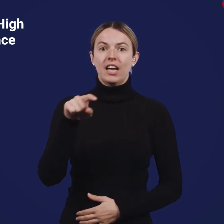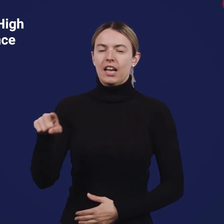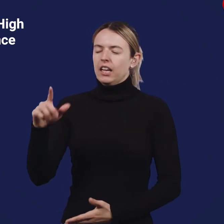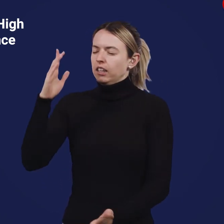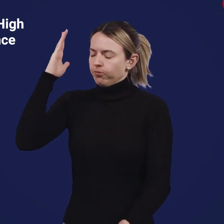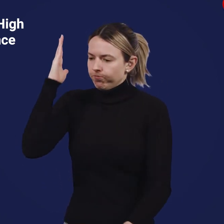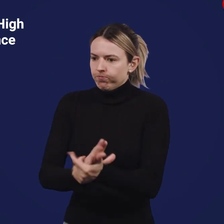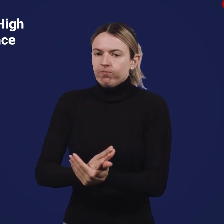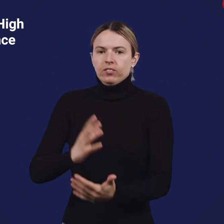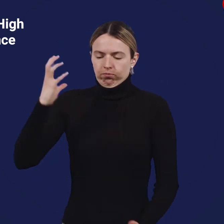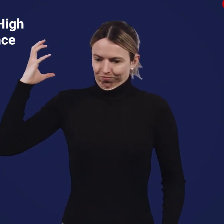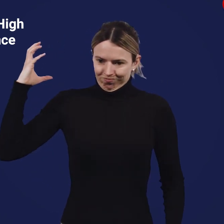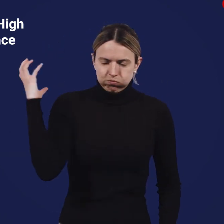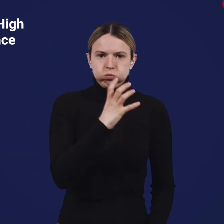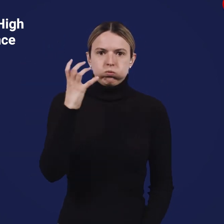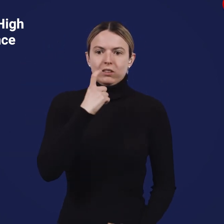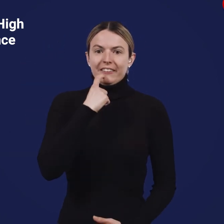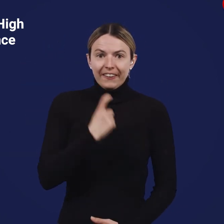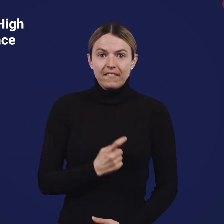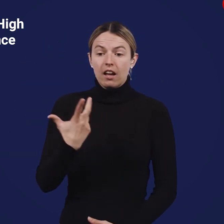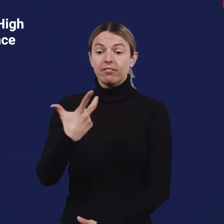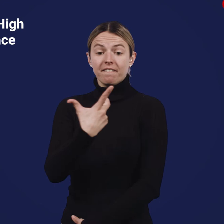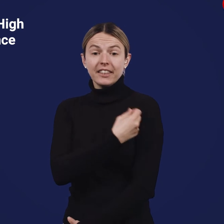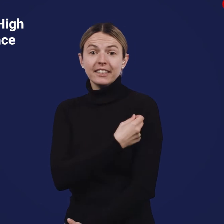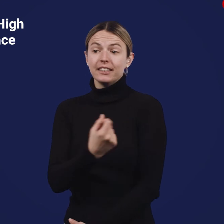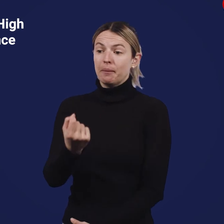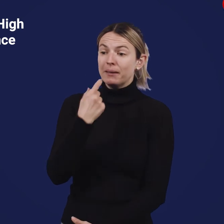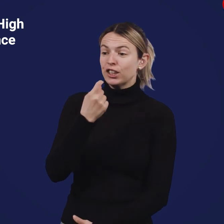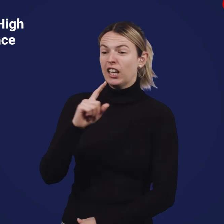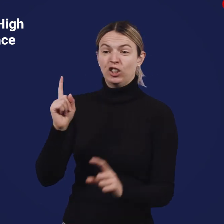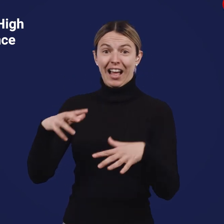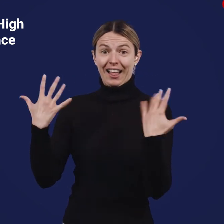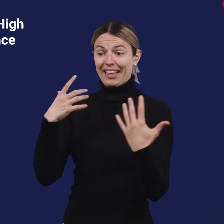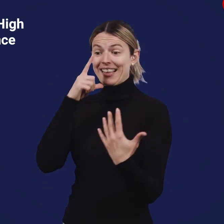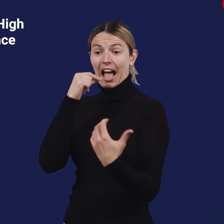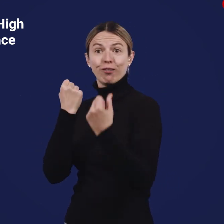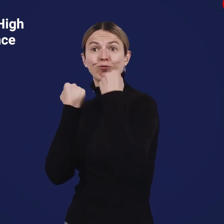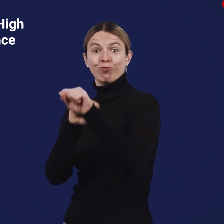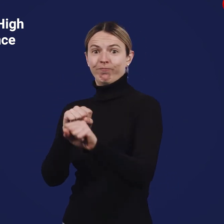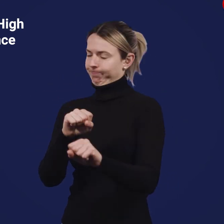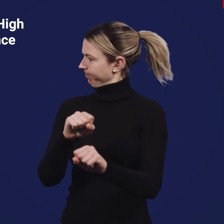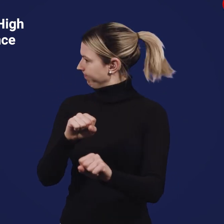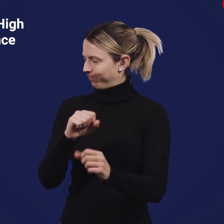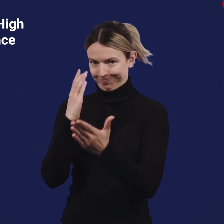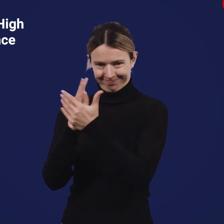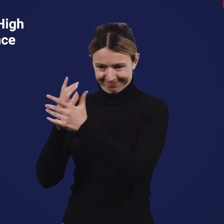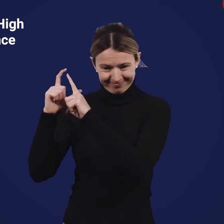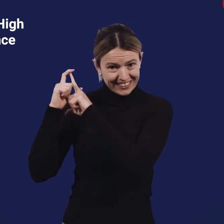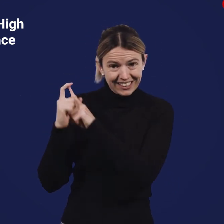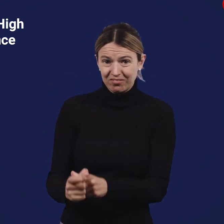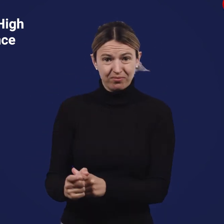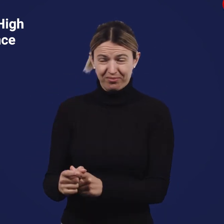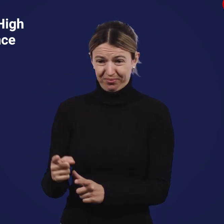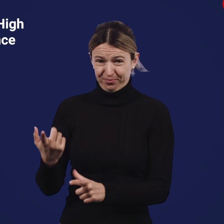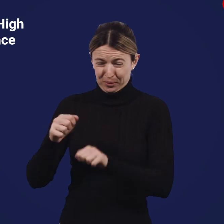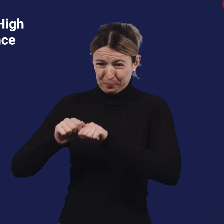This category refers to variants significantly less responsive to existing diagnostic, prevention and treatment options.